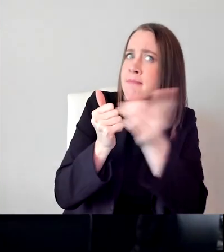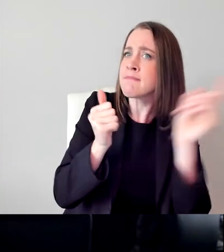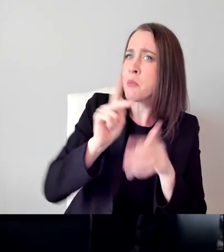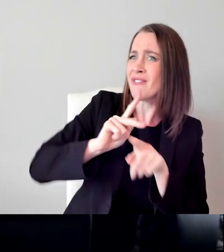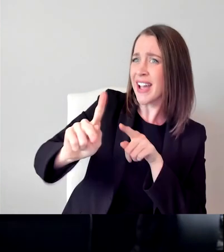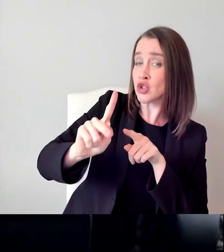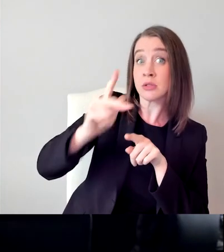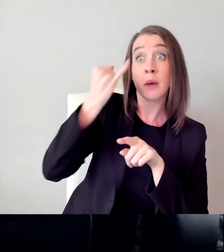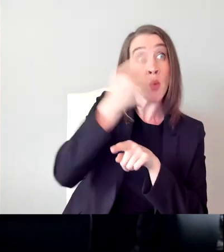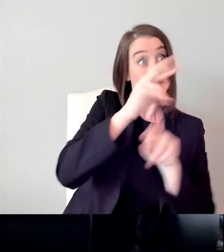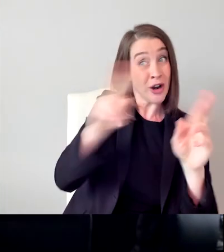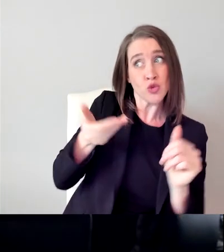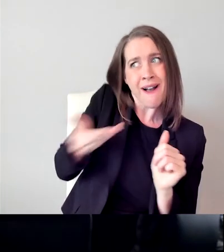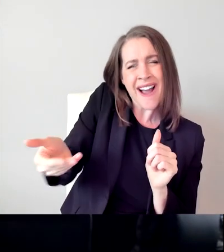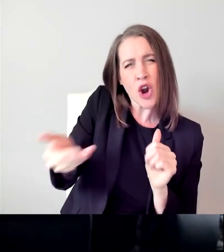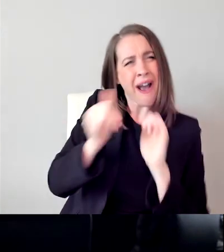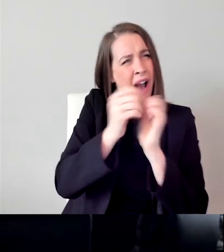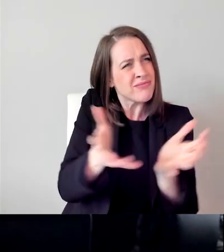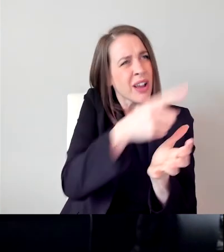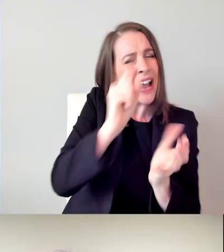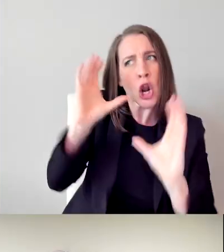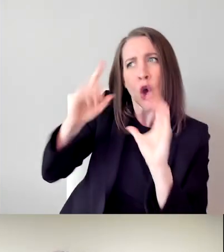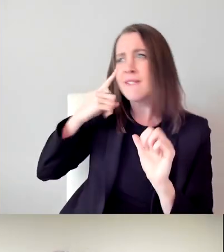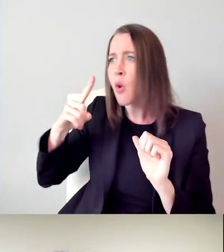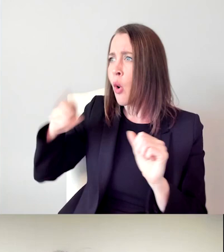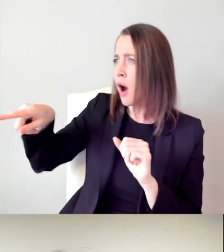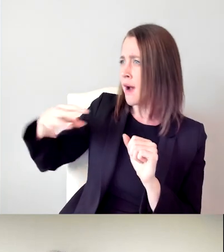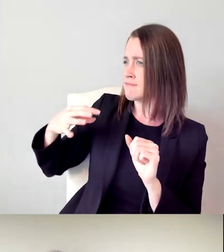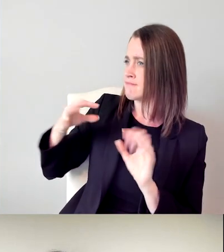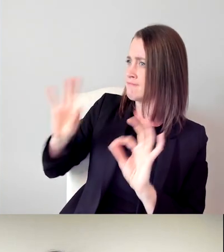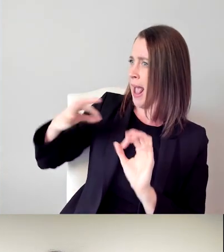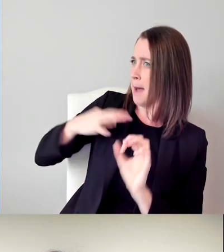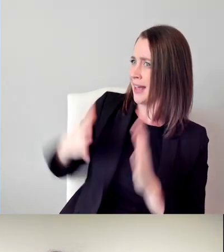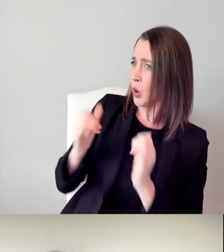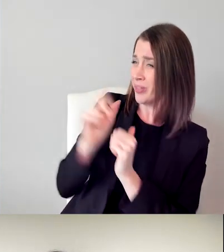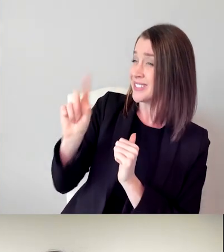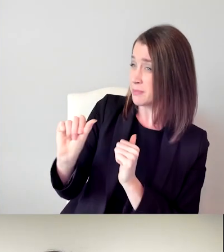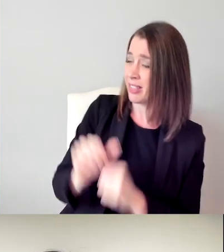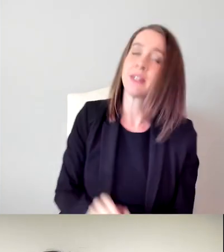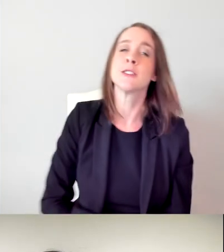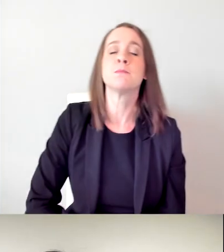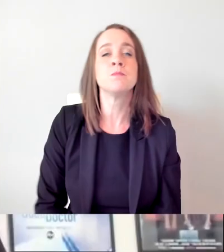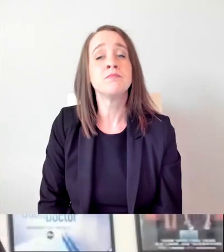look for qualified candidates who might have disabilities? I think in terms of hiring, as we all know,